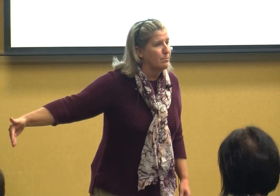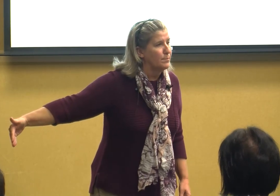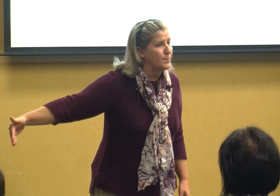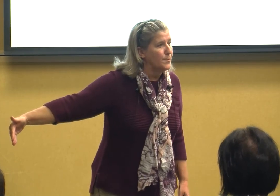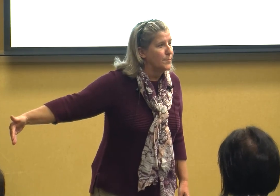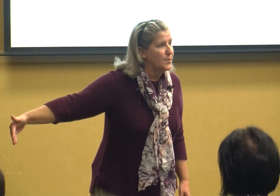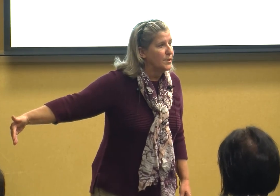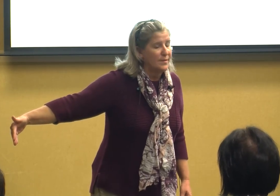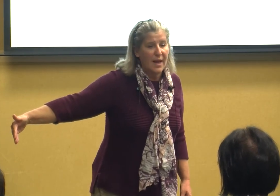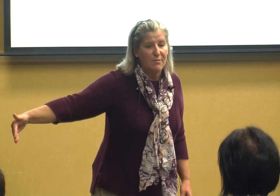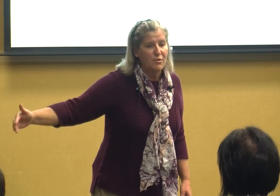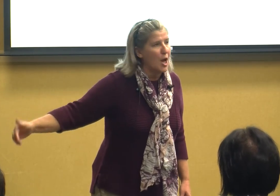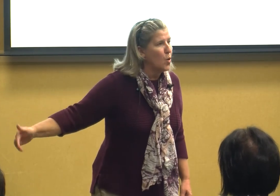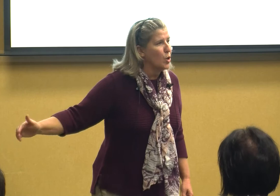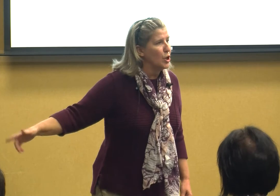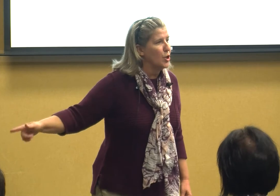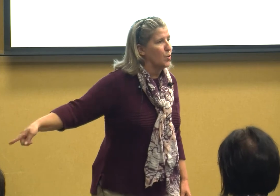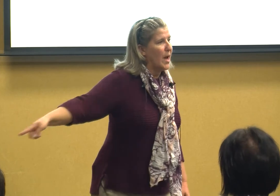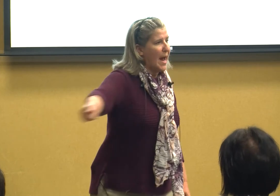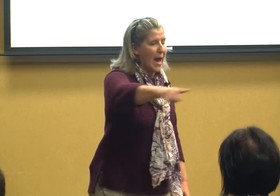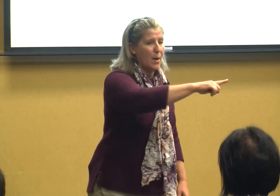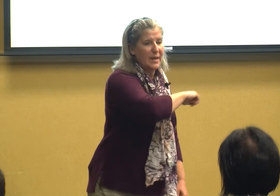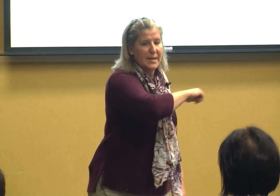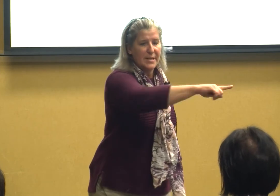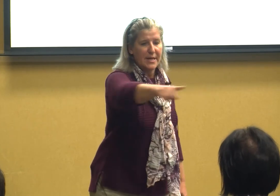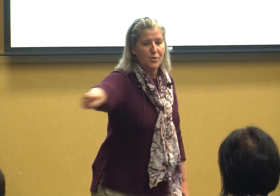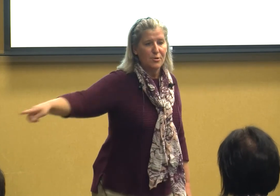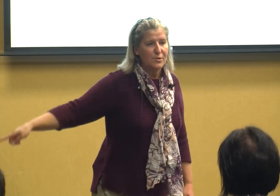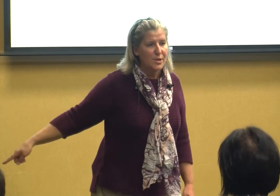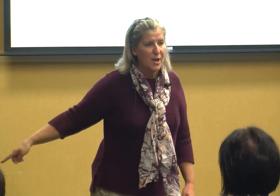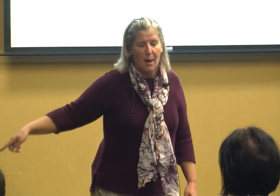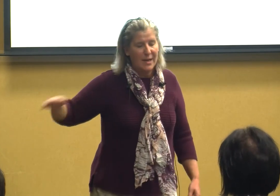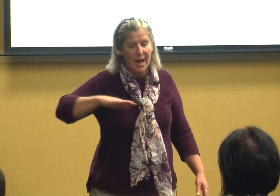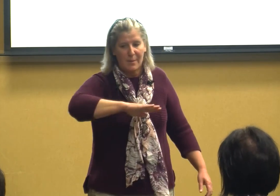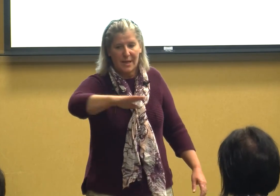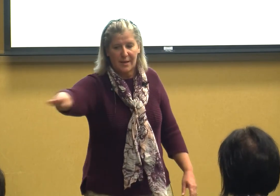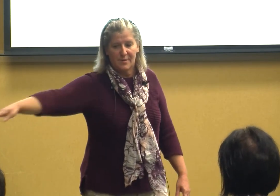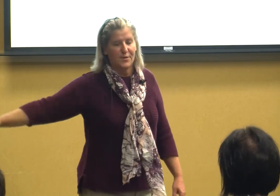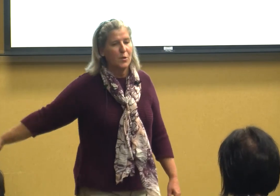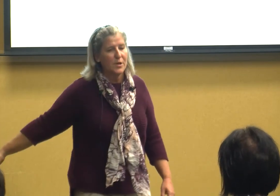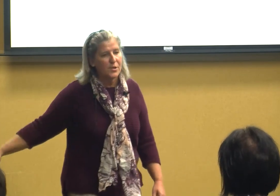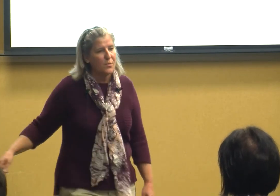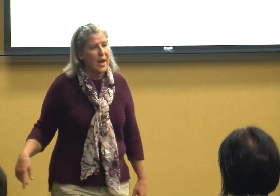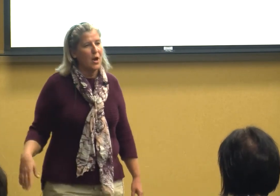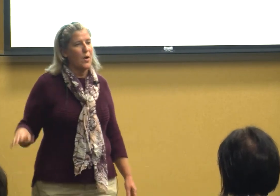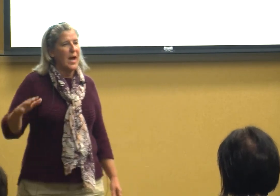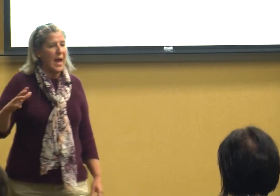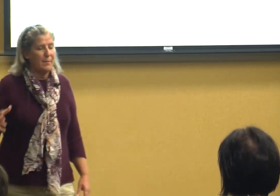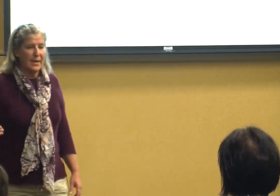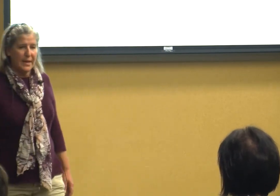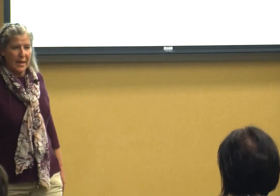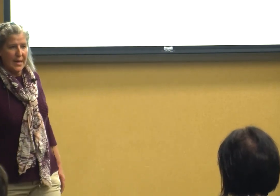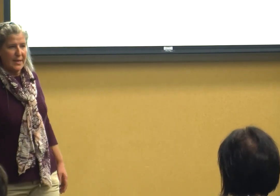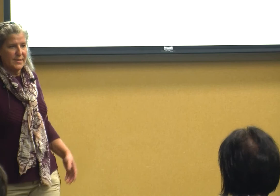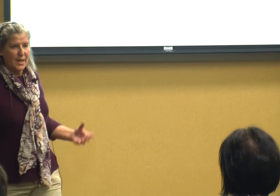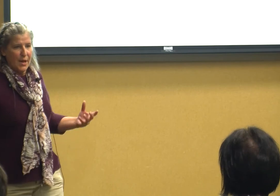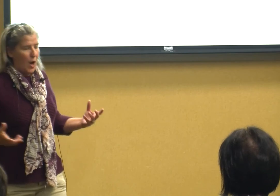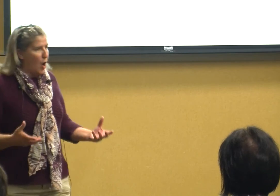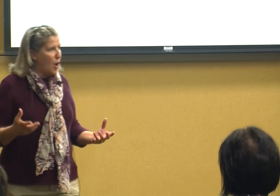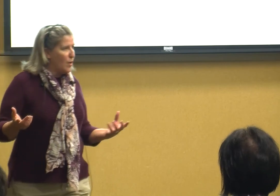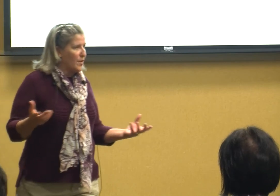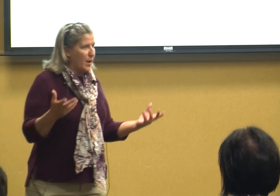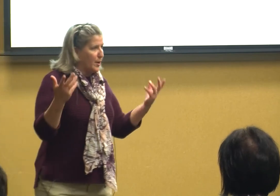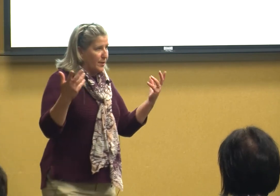they have no clue how many teachers I mean how many students are there how many kids all you